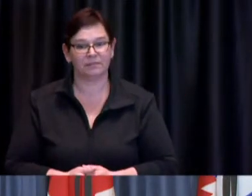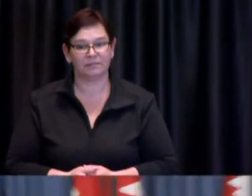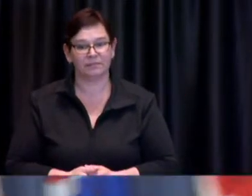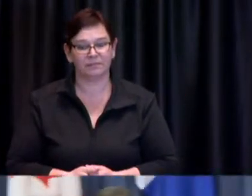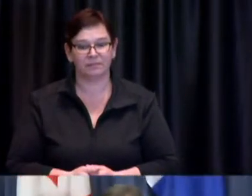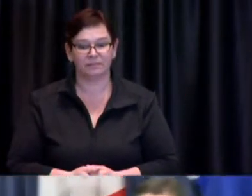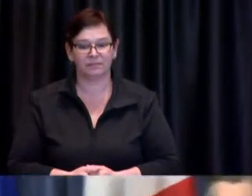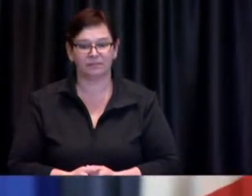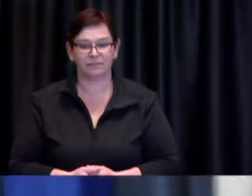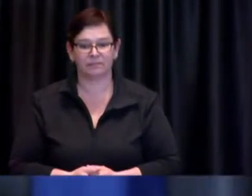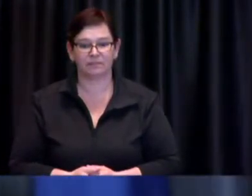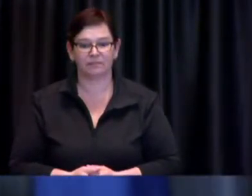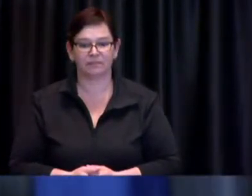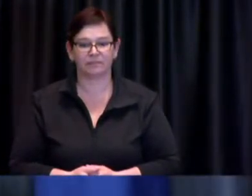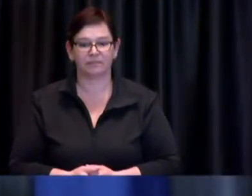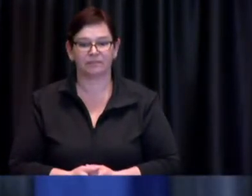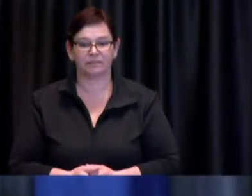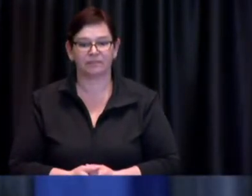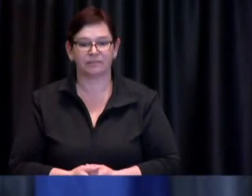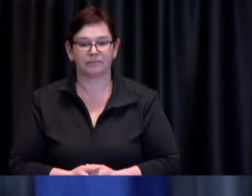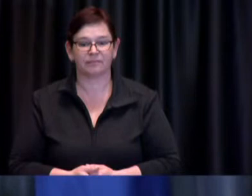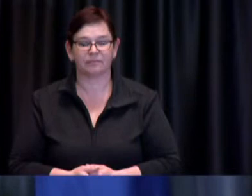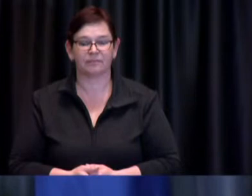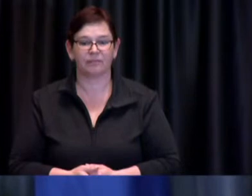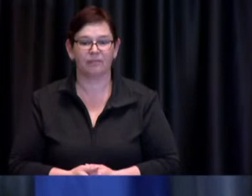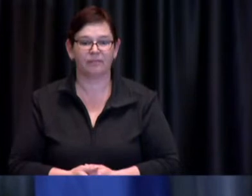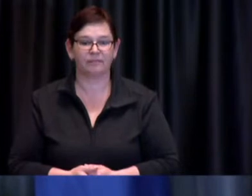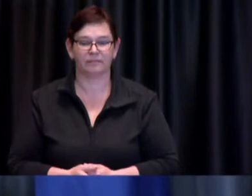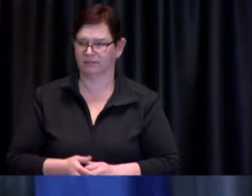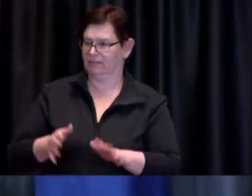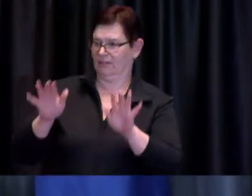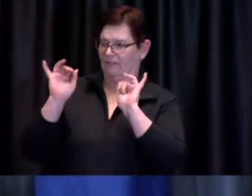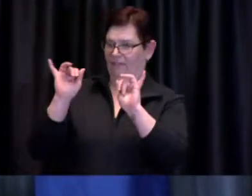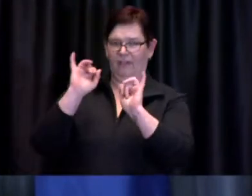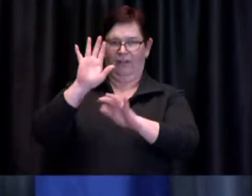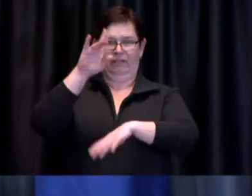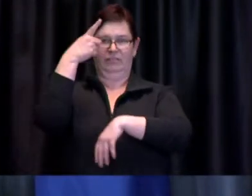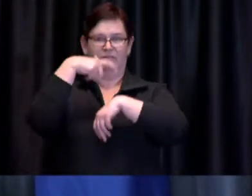Dr. de Villa: So Maleeha thanks that's actually the first I've heard of this uh you know I'm certainly